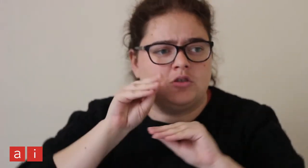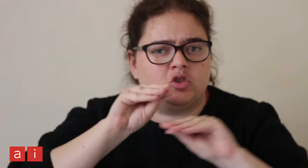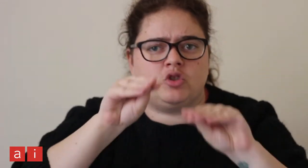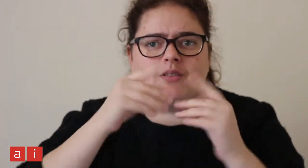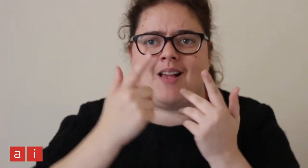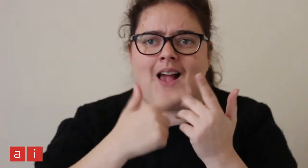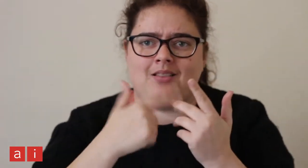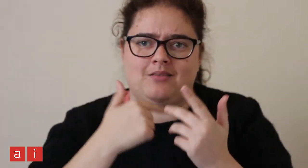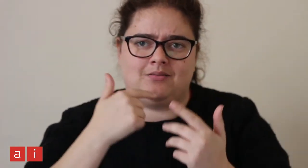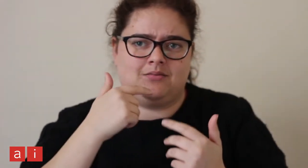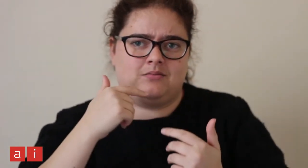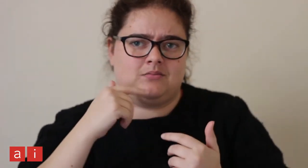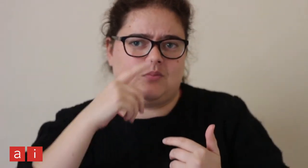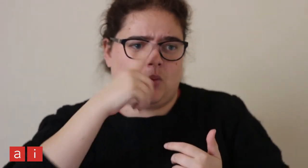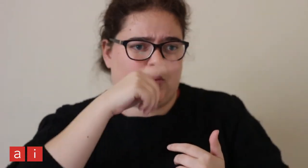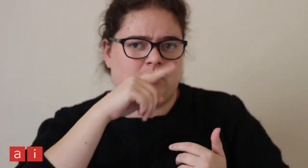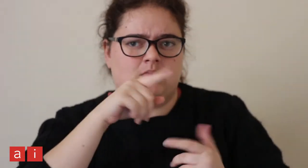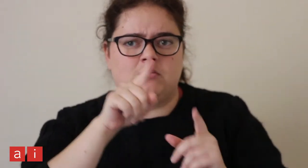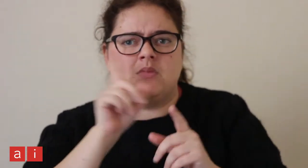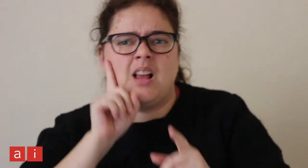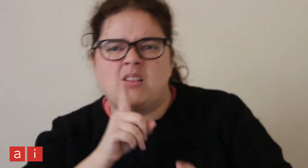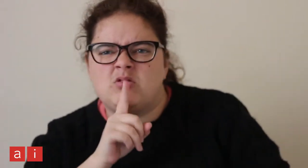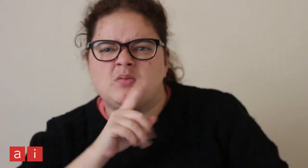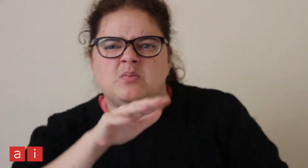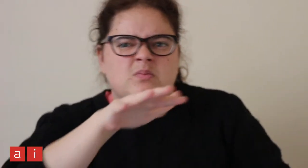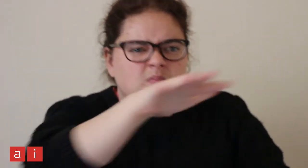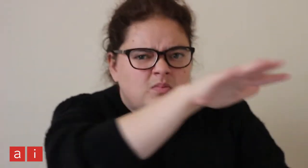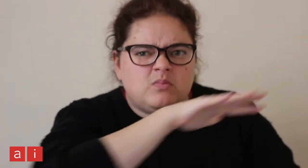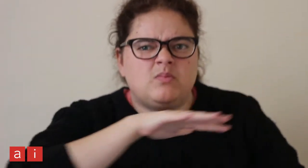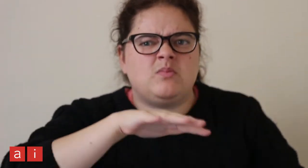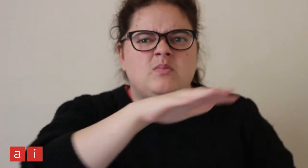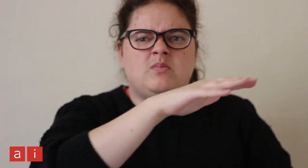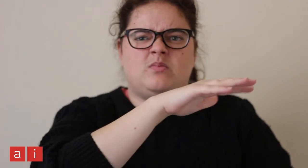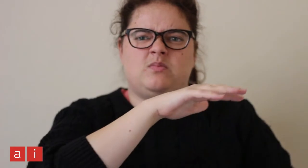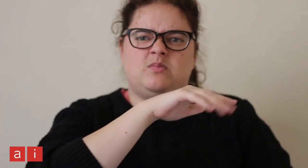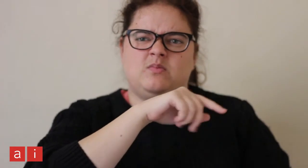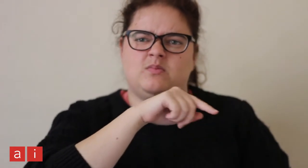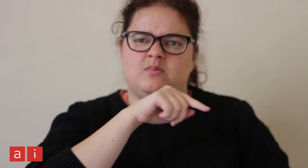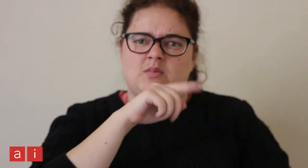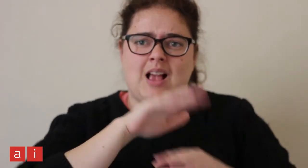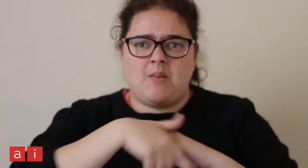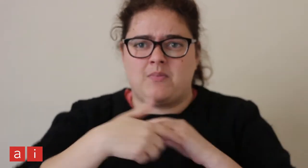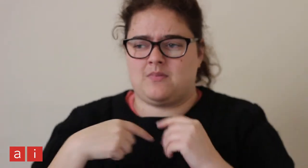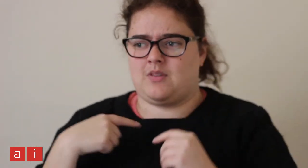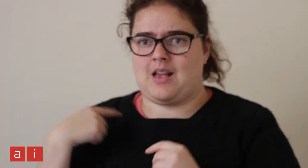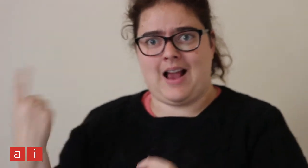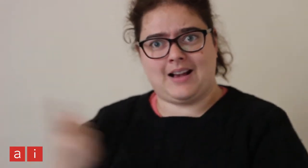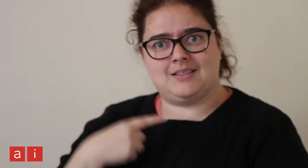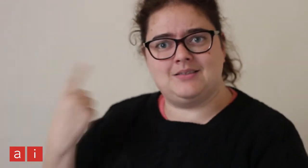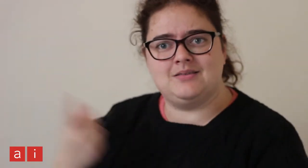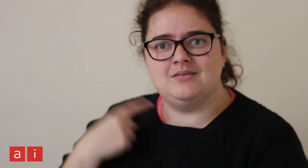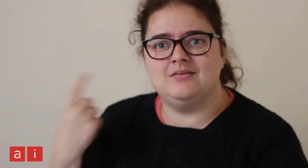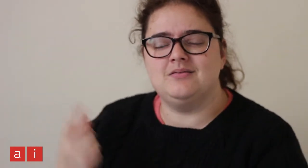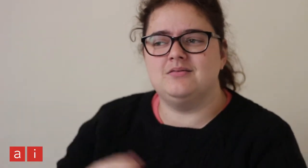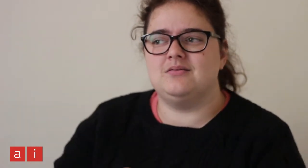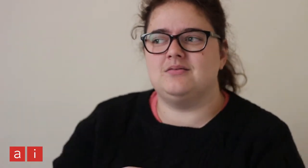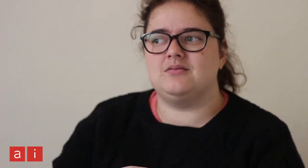Educating hearing people about us.